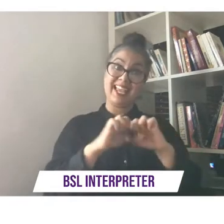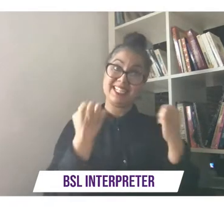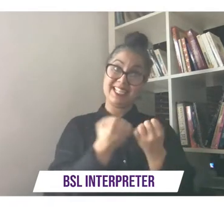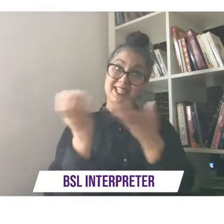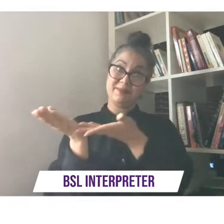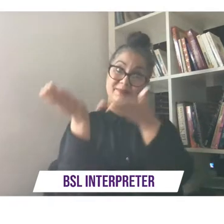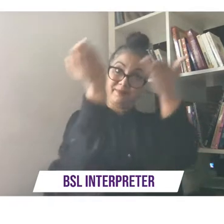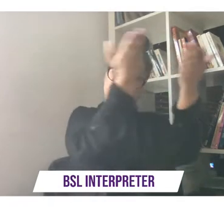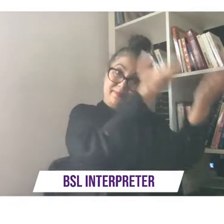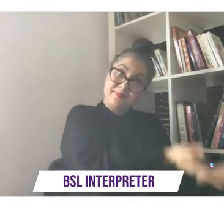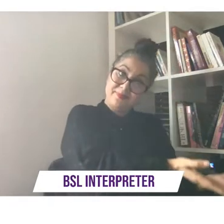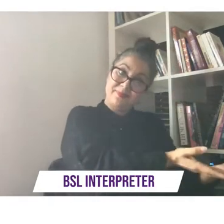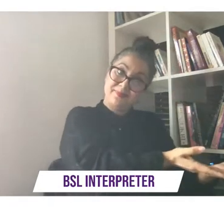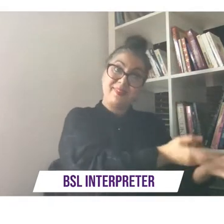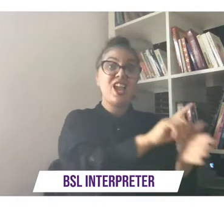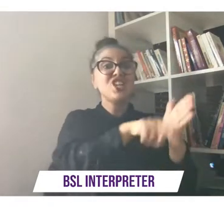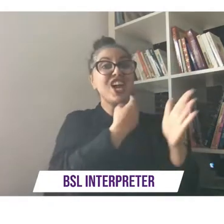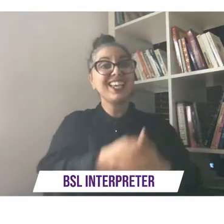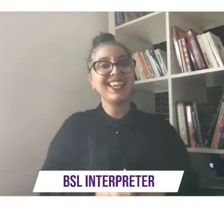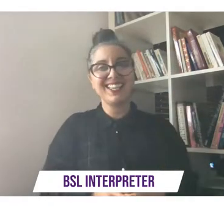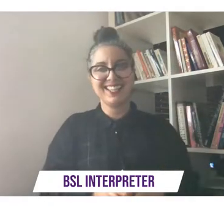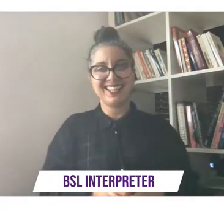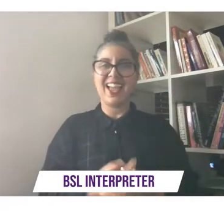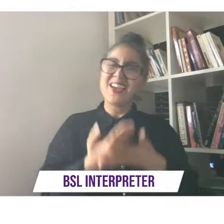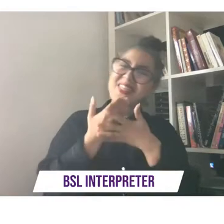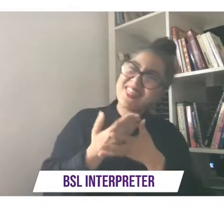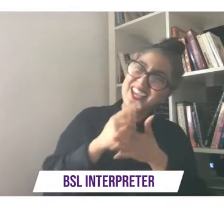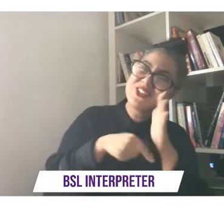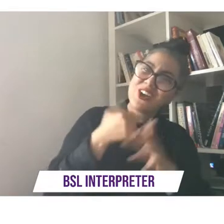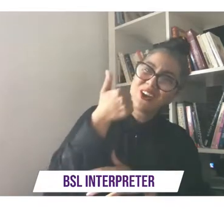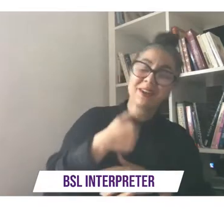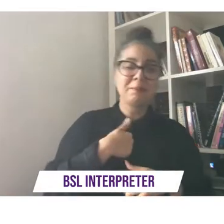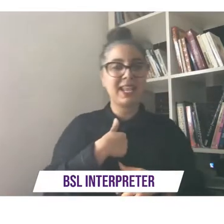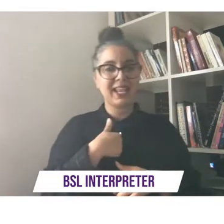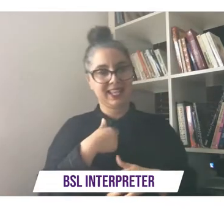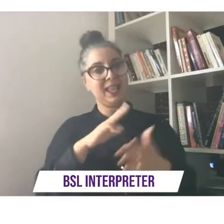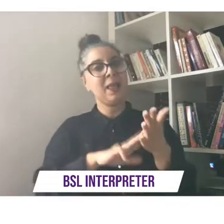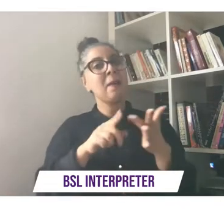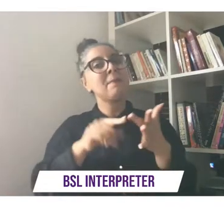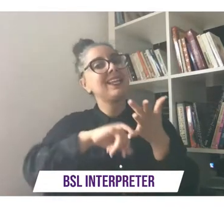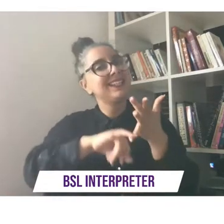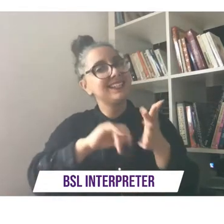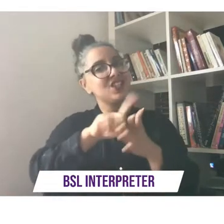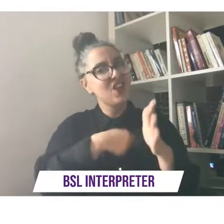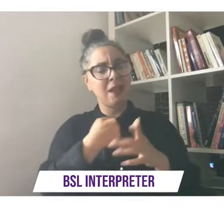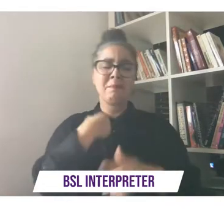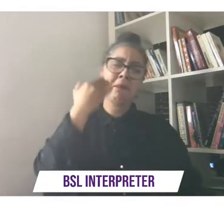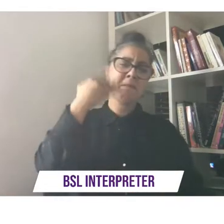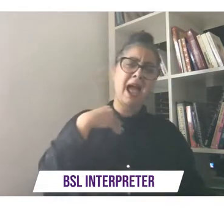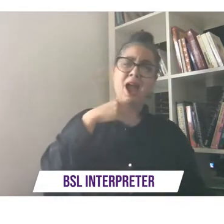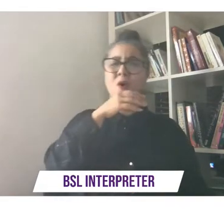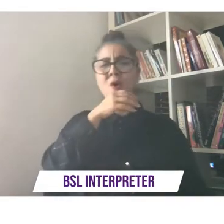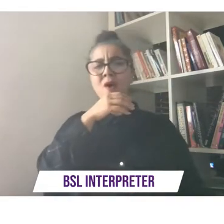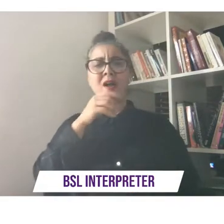oh thank you john uh yeah so i am miss jackie i'm a black woman with giant afro hair up in a giant